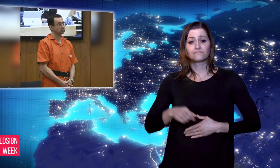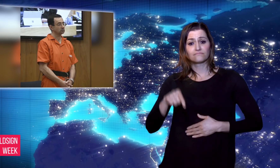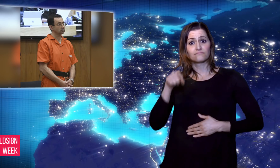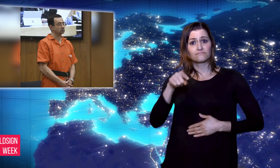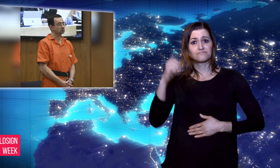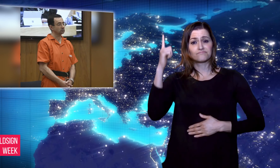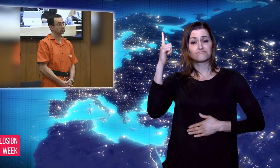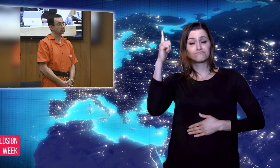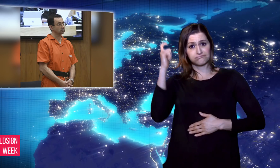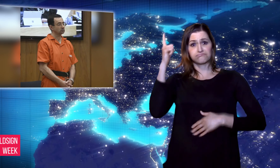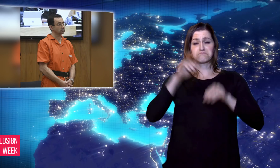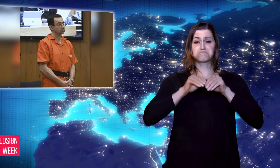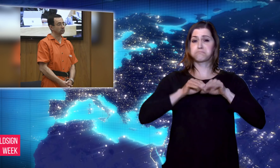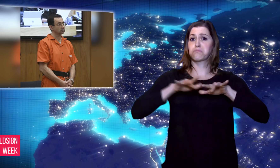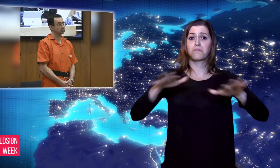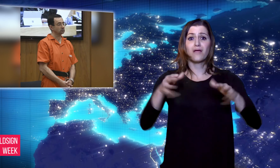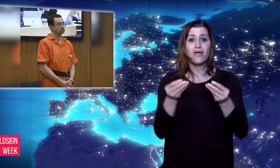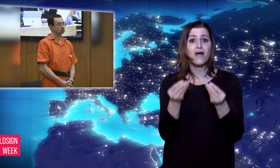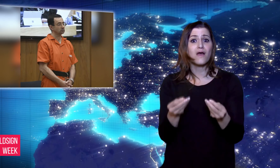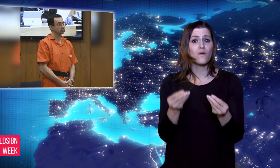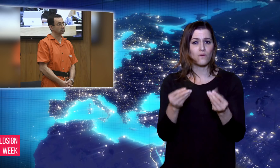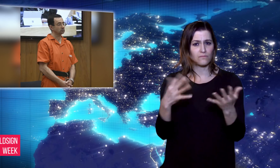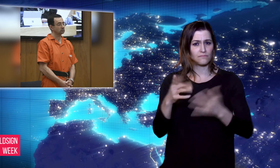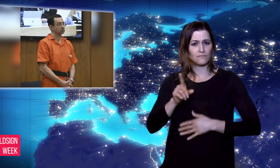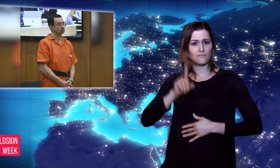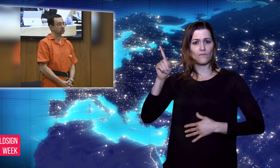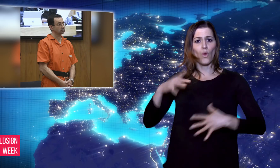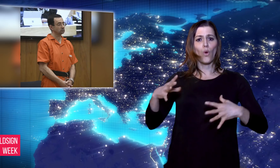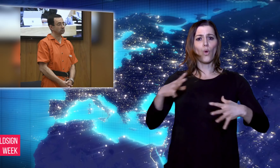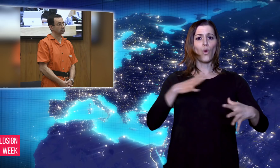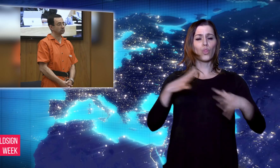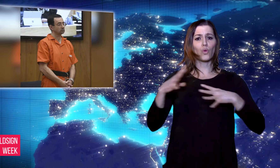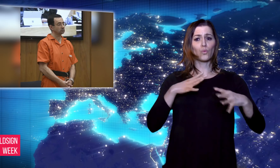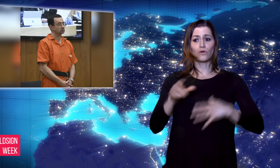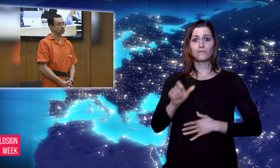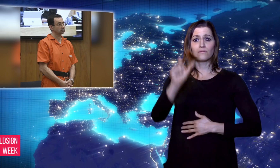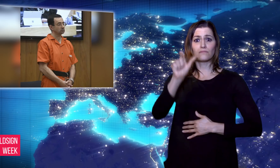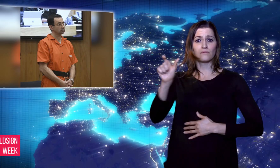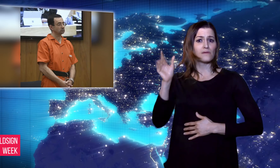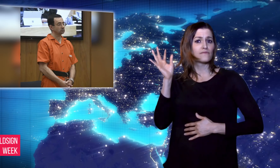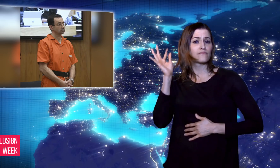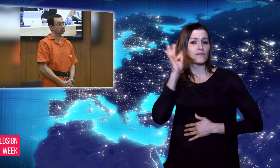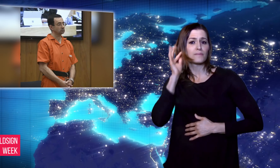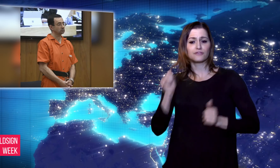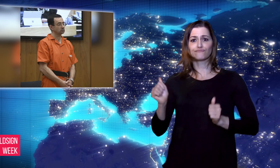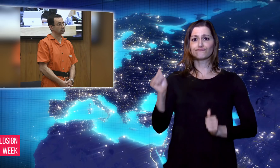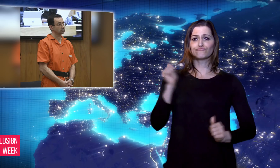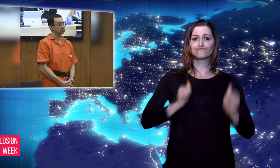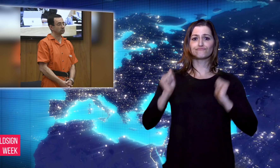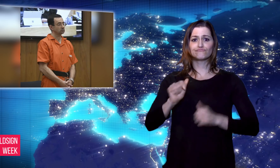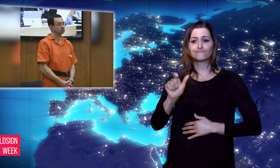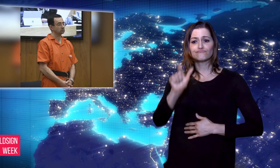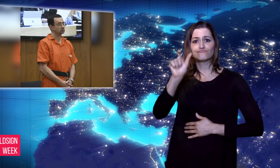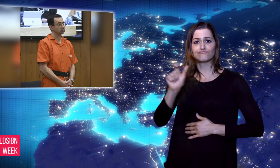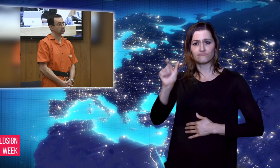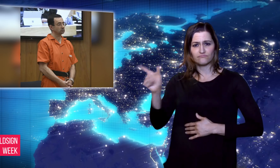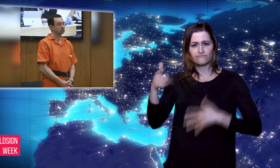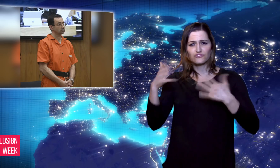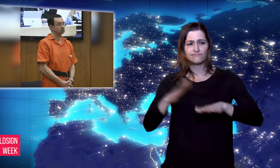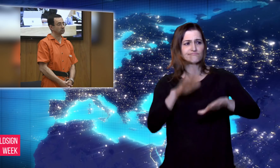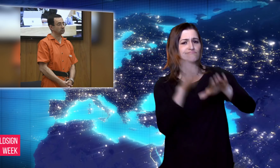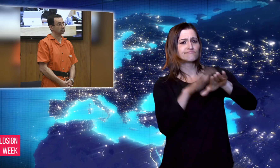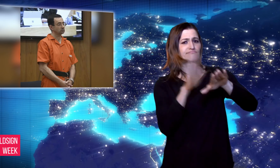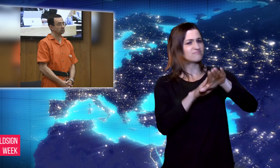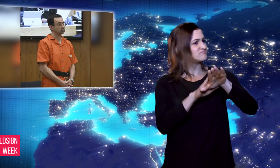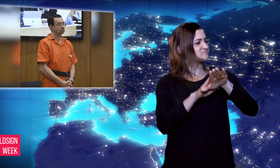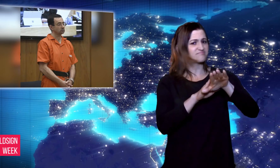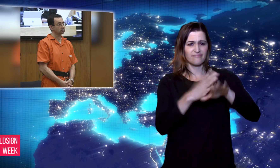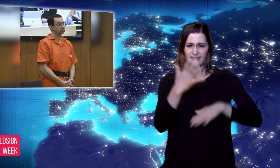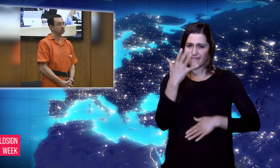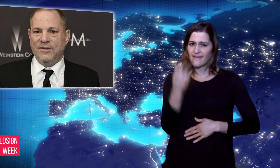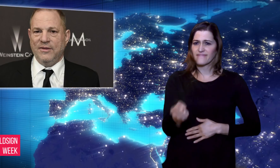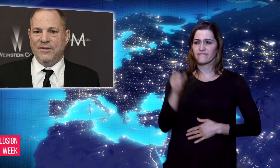in the British Parliament complained of